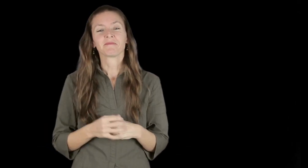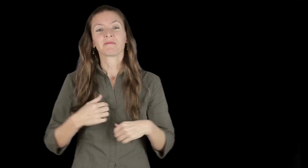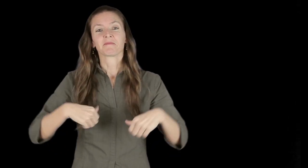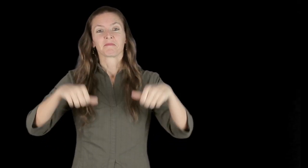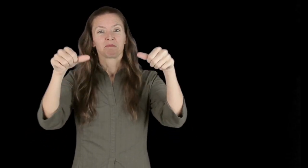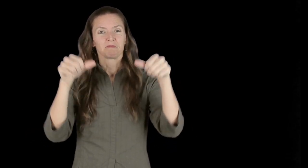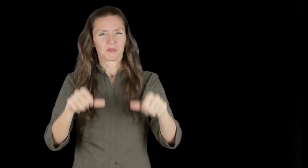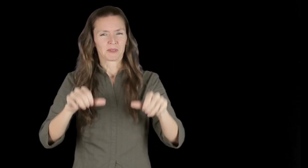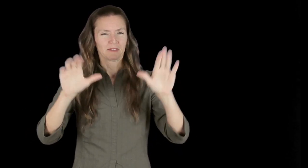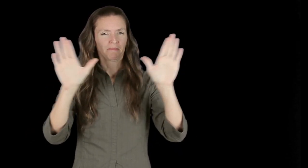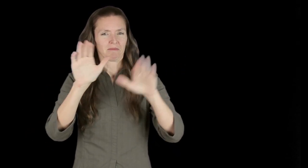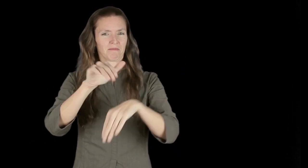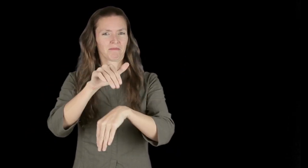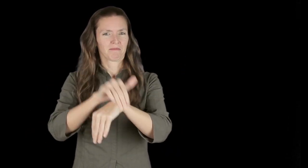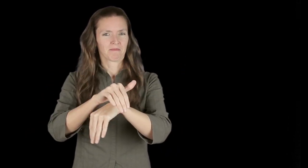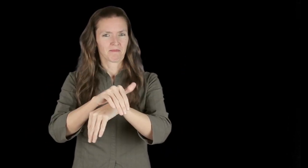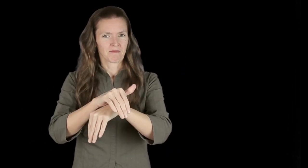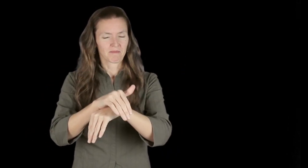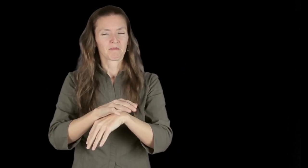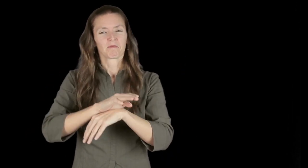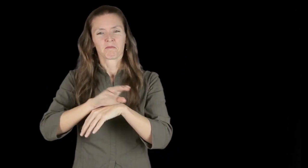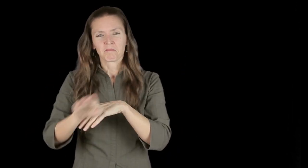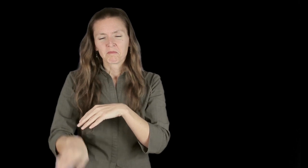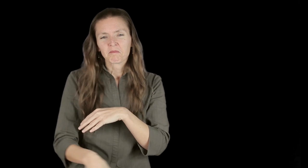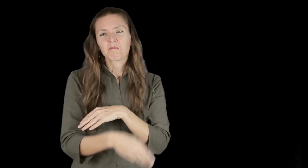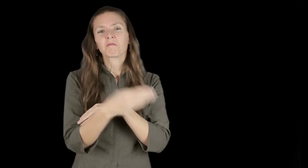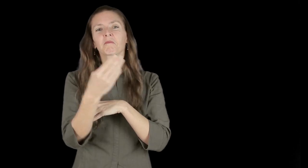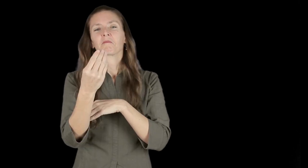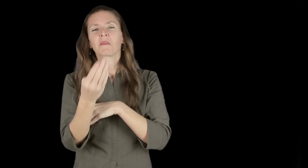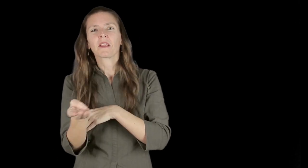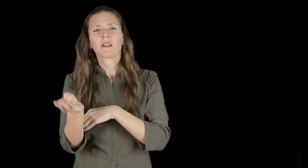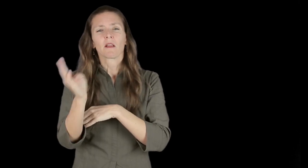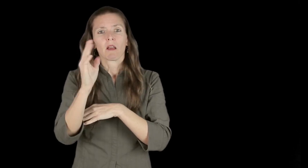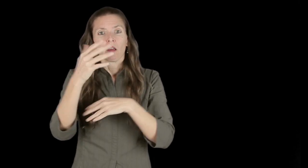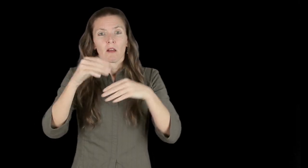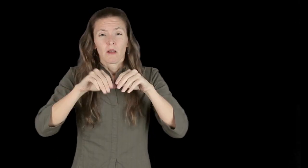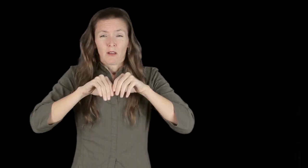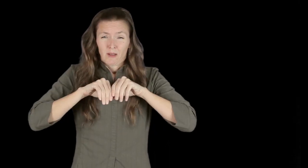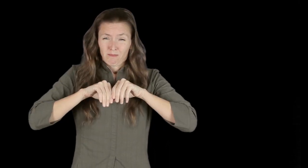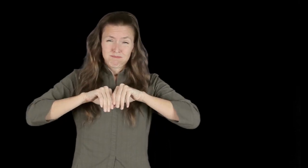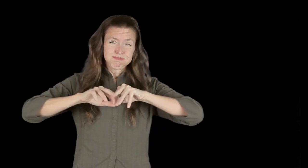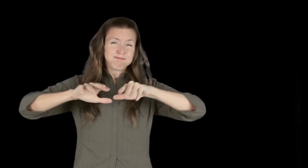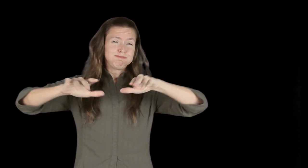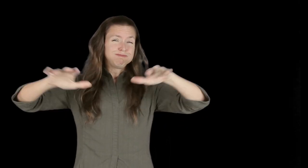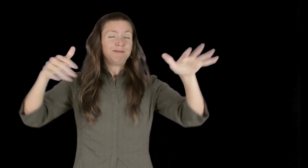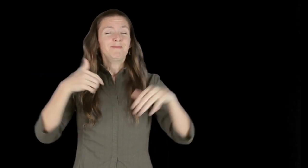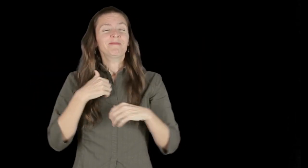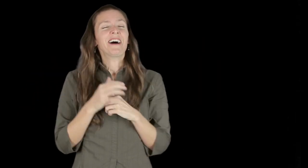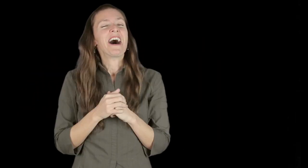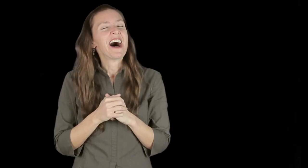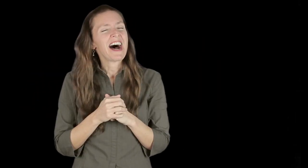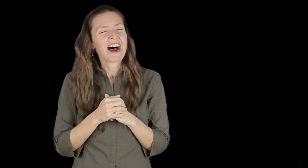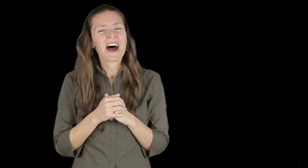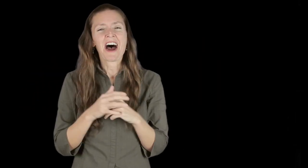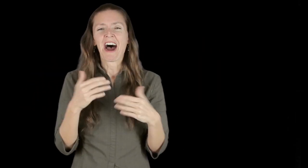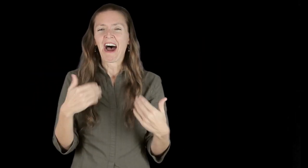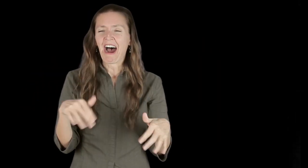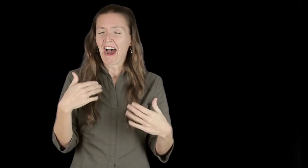I posted the original video this past Sunday night, and by the next morning, the video had rapidly been spread.